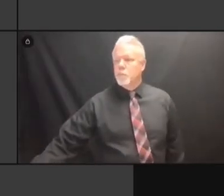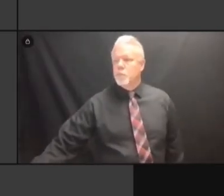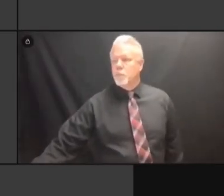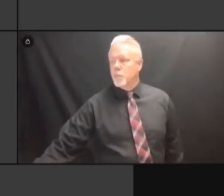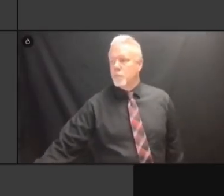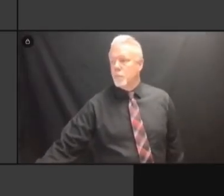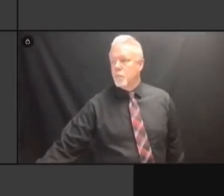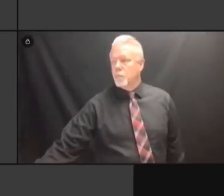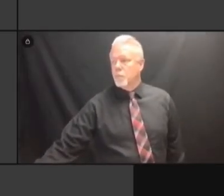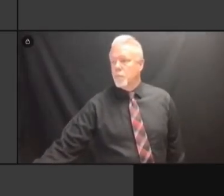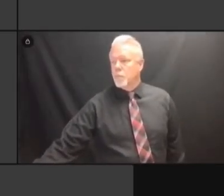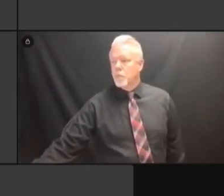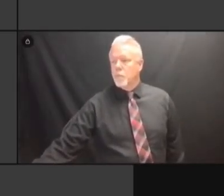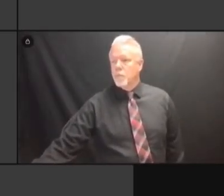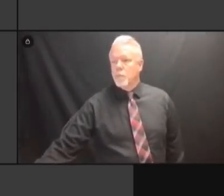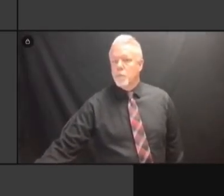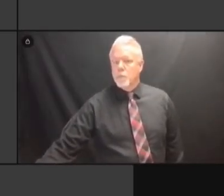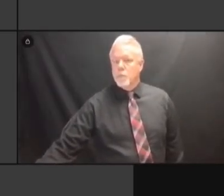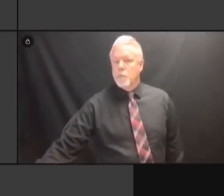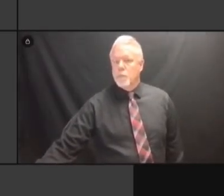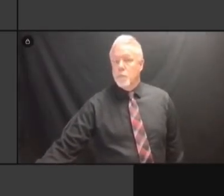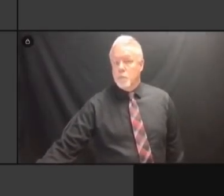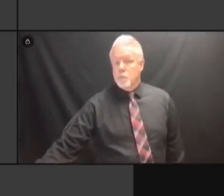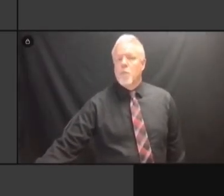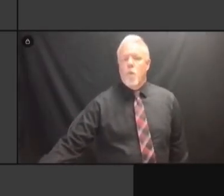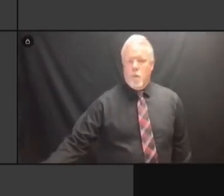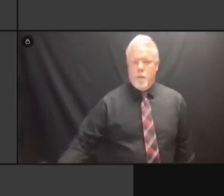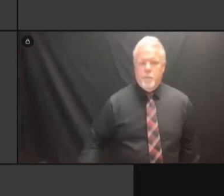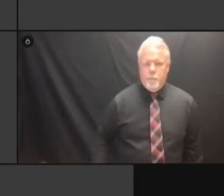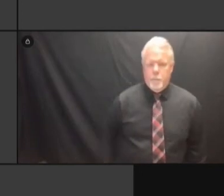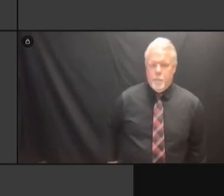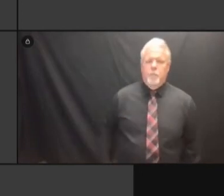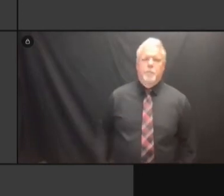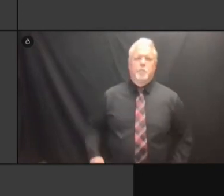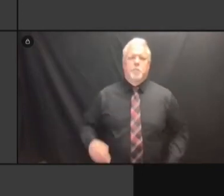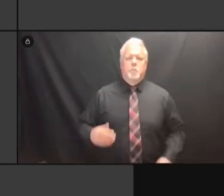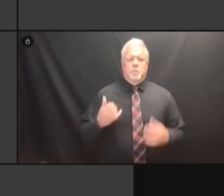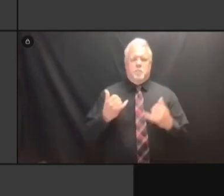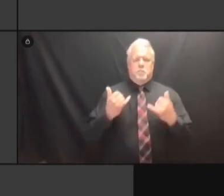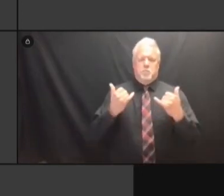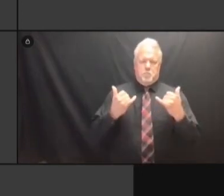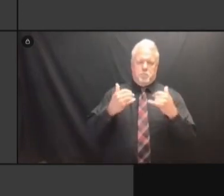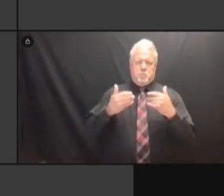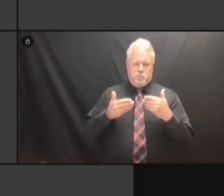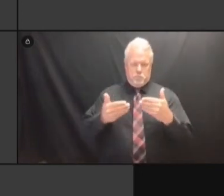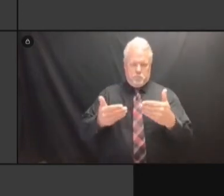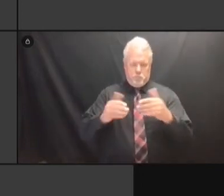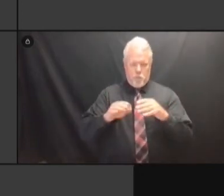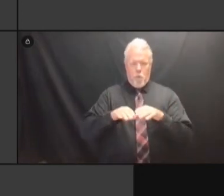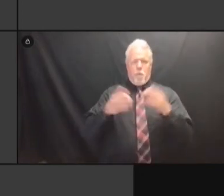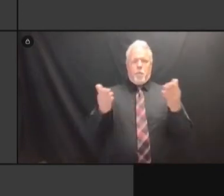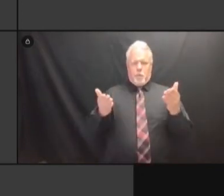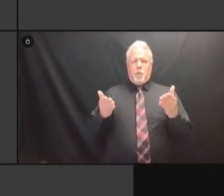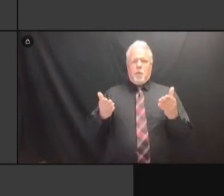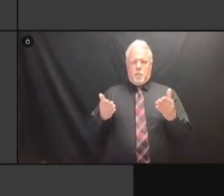OKAY, SO WE'RE GOING TO OPEN UP THE OKAY, SO WE'RE GOING TO OPEN UP THE MEETING OKAY, SO WE'RE GOING TO OPEN UP THE MEETING OF OKAY, SO WE'RE GOING TO OPEN UP THE MEETING OF THE OKAY, SO WE'RE GOING TO OPEN UP THE MEETING OF THE STATE UP THE MEETING OF THE STATE UP THE MEETING OF THE STATE BOARD UP THE MEETING OF THE STATE BOARD OF UP THE MEETING OF THE STATE BOARD OF ELECTIONS UP THE MEETING OF THE STATE BOARD OF ELECTIONS HERE UP THE MEETING OF THE STATE BOARD OF ELECTIONS HERE ON BOARD OF ELECTIONS HERE ON BOARD OF ELECTIONS HERE ON AUGUST BOARD OF ELECTIONS HERE ON AUGUST 30, BOARD OF ELECTIONS HERE ON AUGUST 30, 2021. AUGUST 30, 2021. AUGUST 30, 2021. I'M